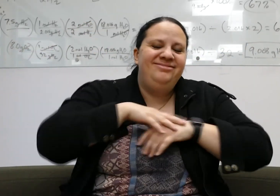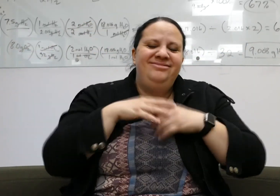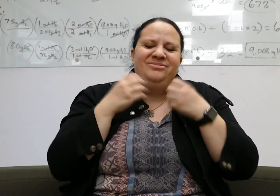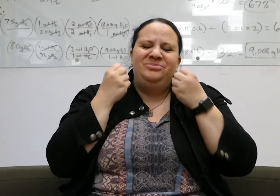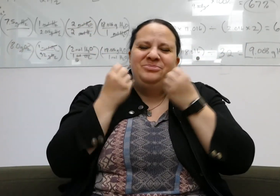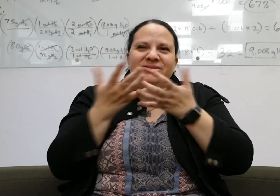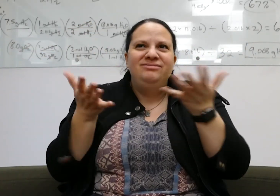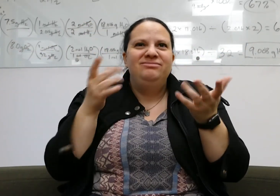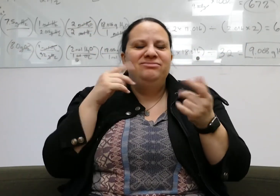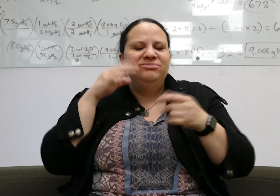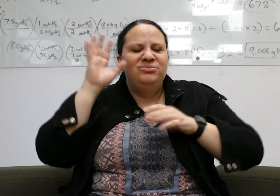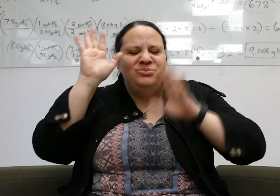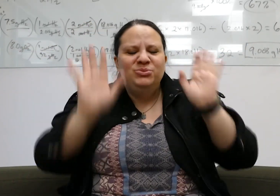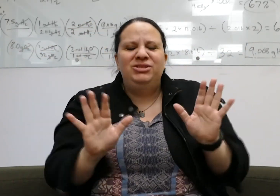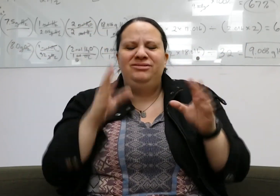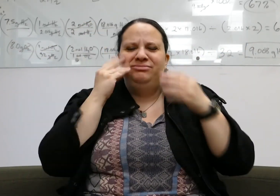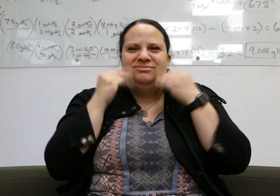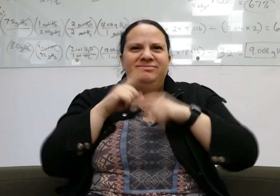had so many amazing experiences!